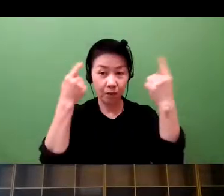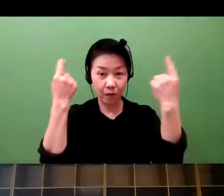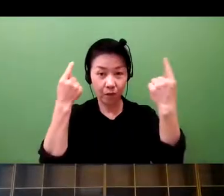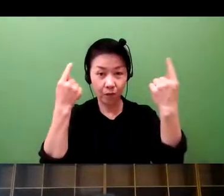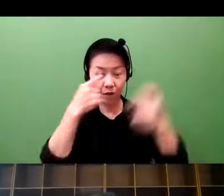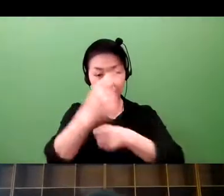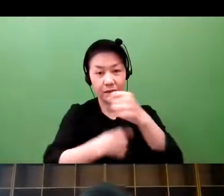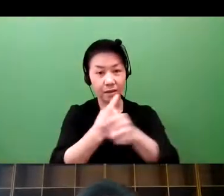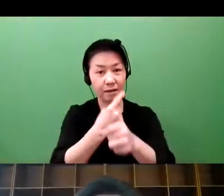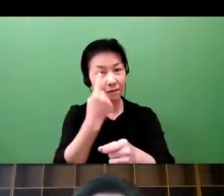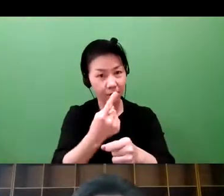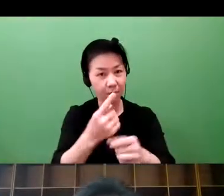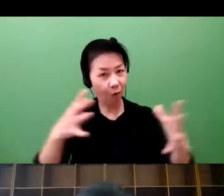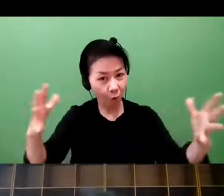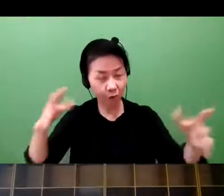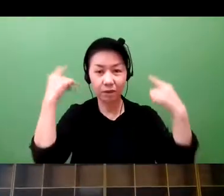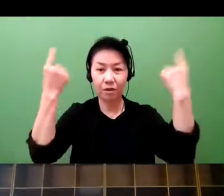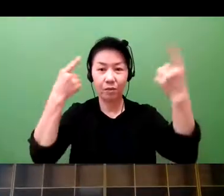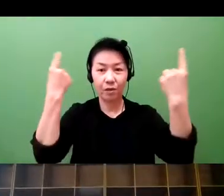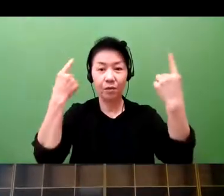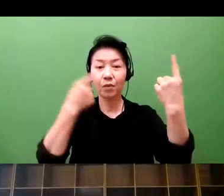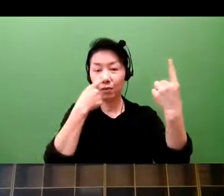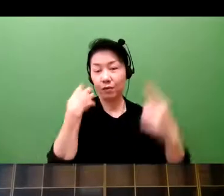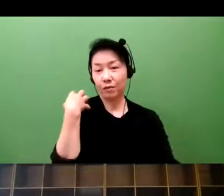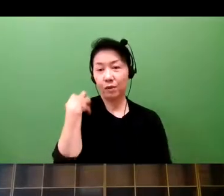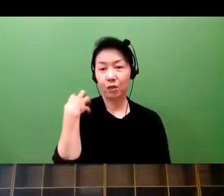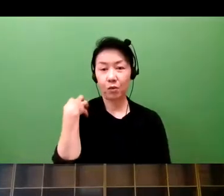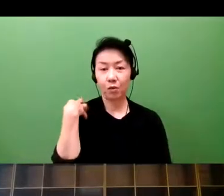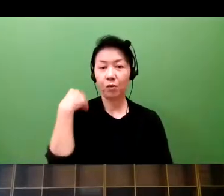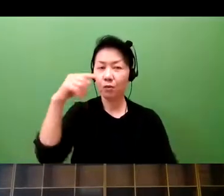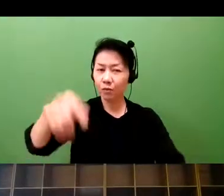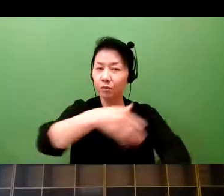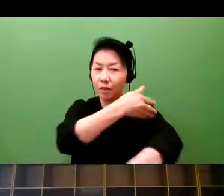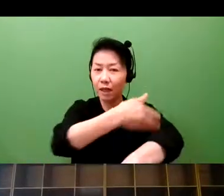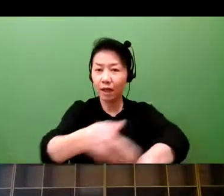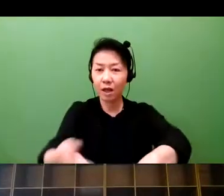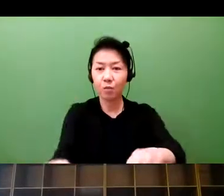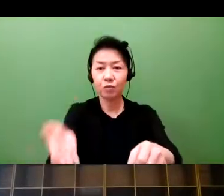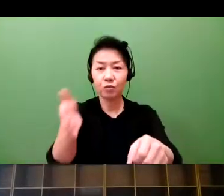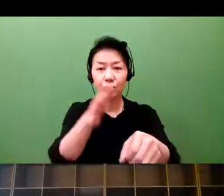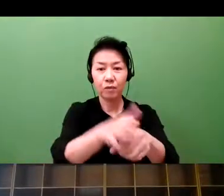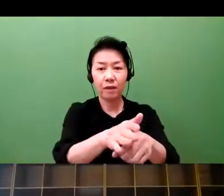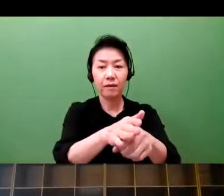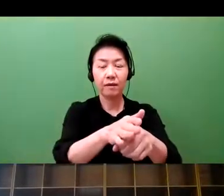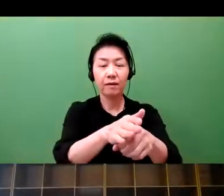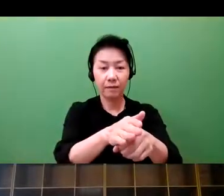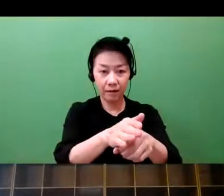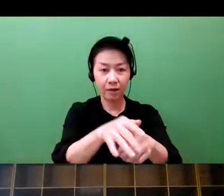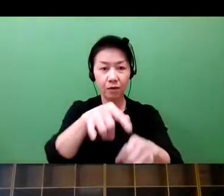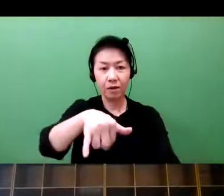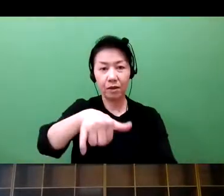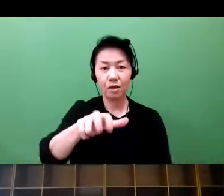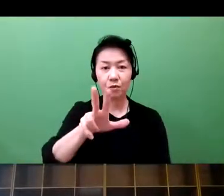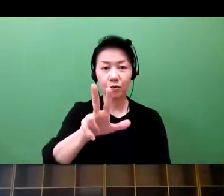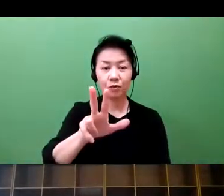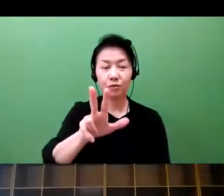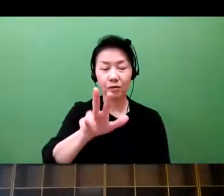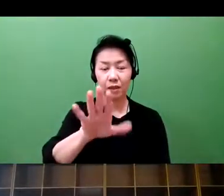every year, we also host a massive event on health care. And because of this flow of activities,